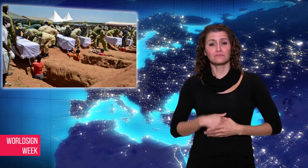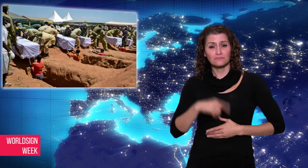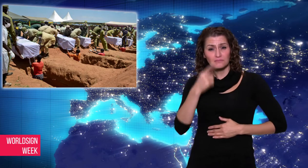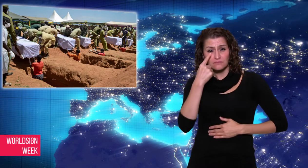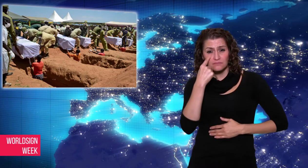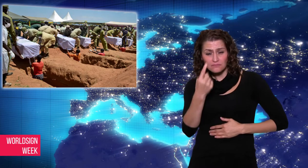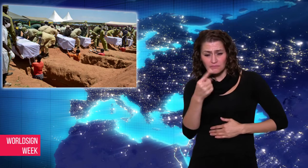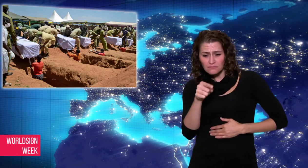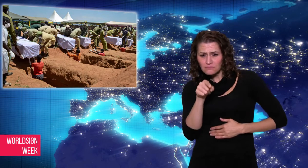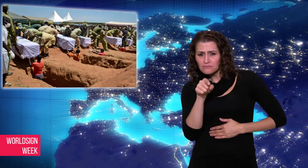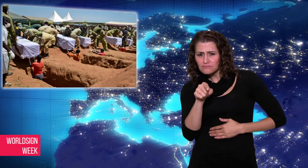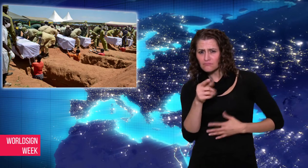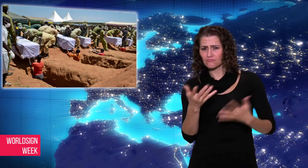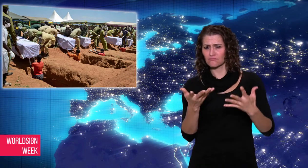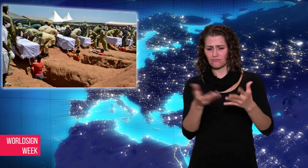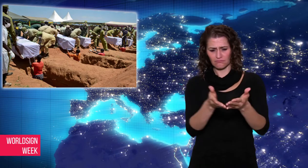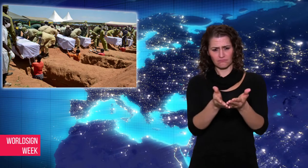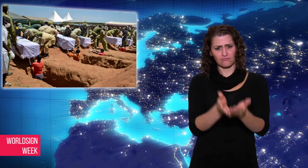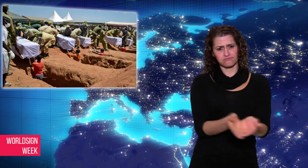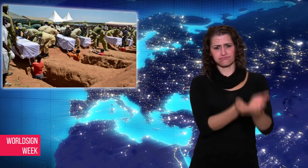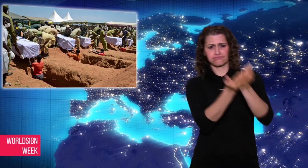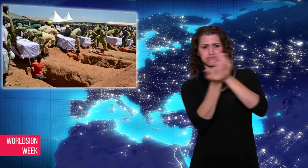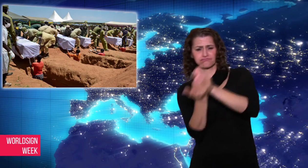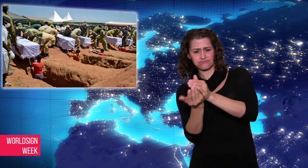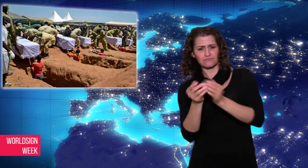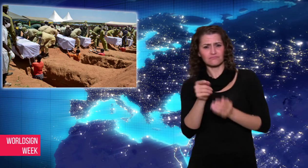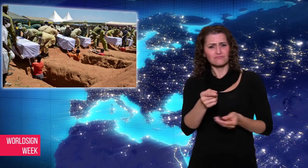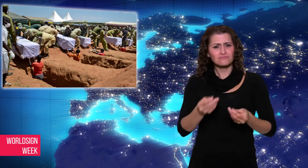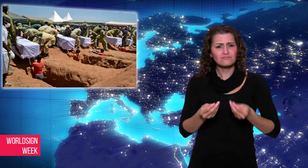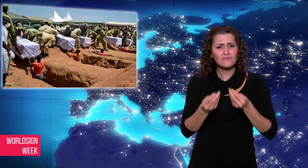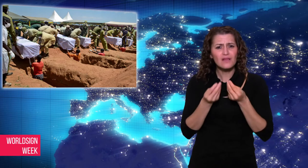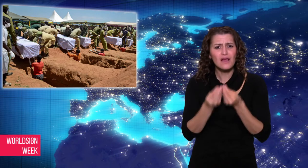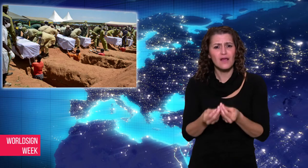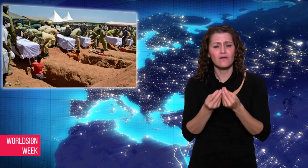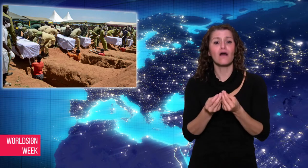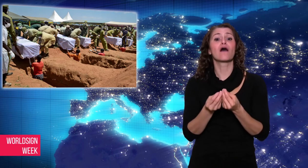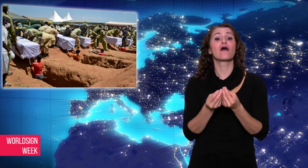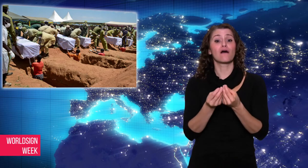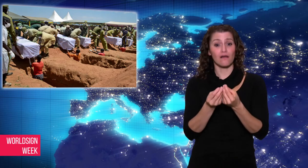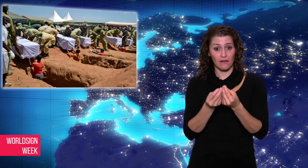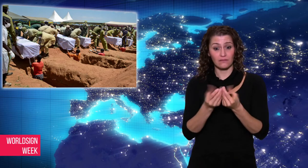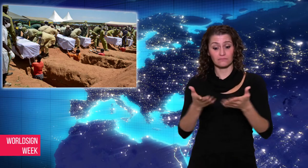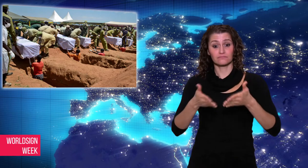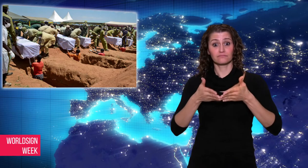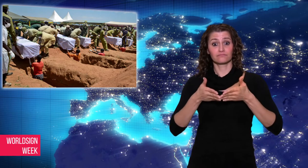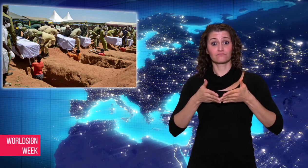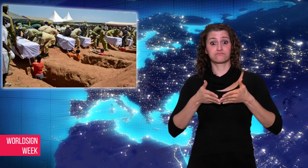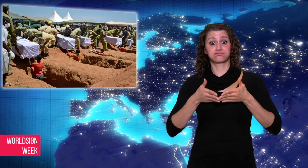watched in horror.. The cause